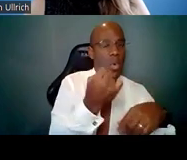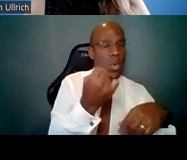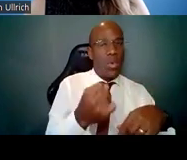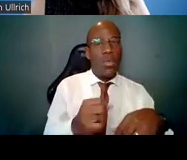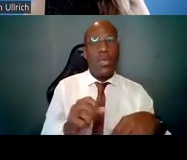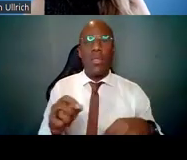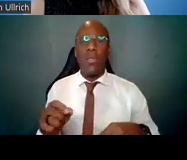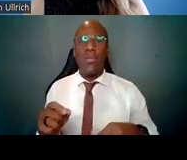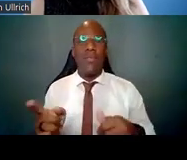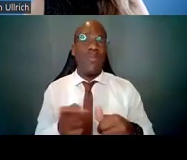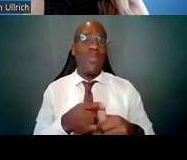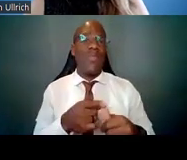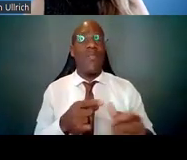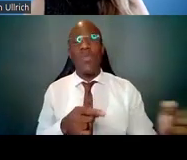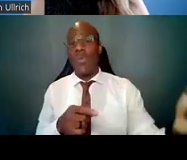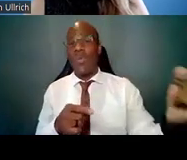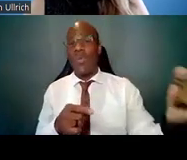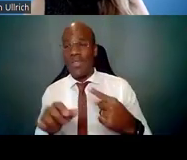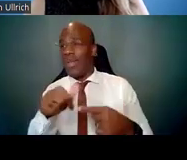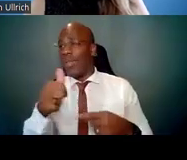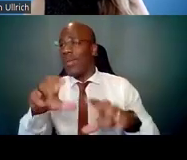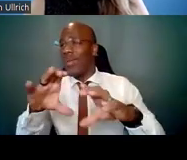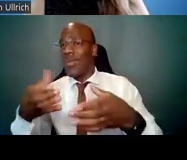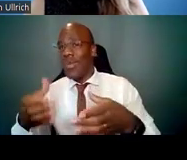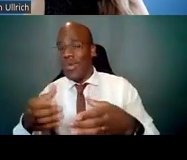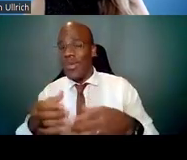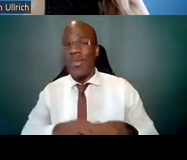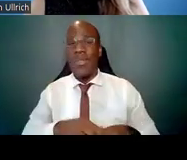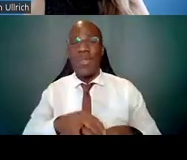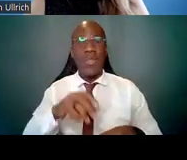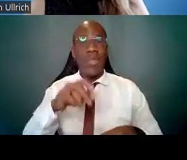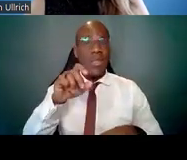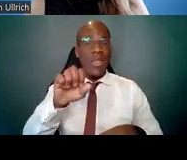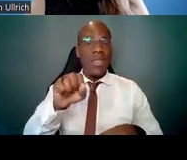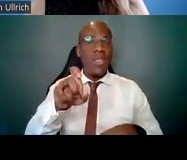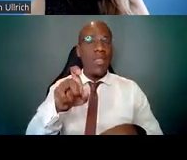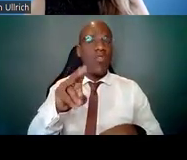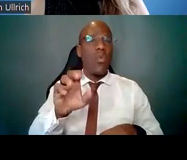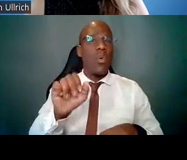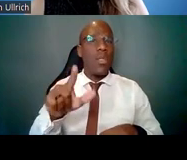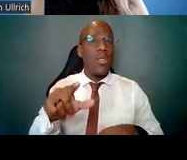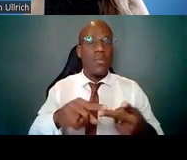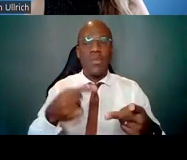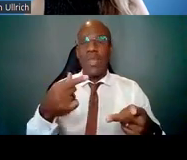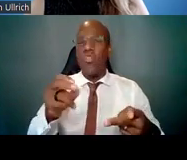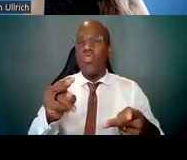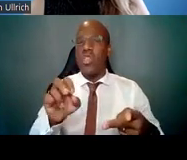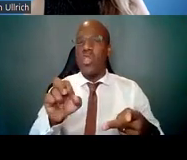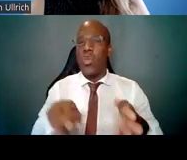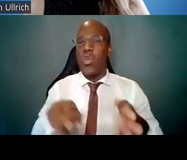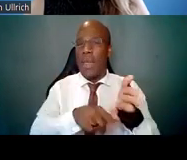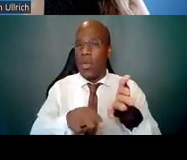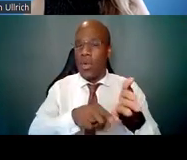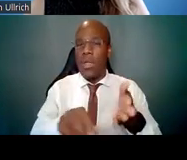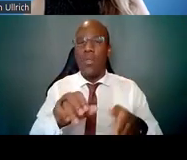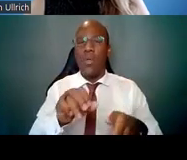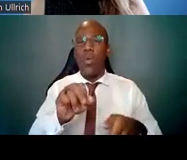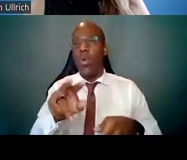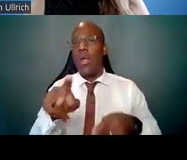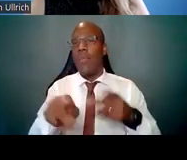why other groups, like sexual and gender minorities or individuals who may identify as Middle Eastern or North African,